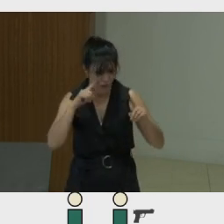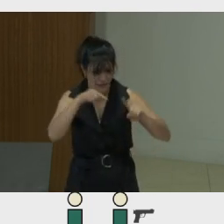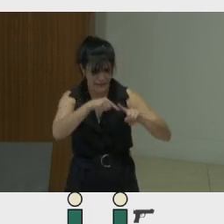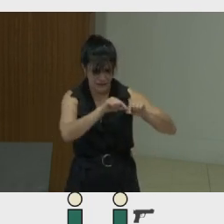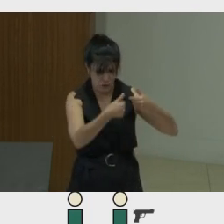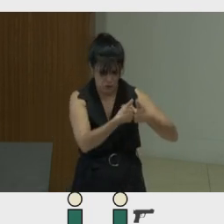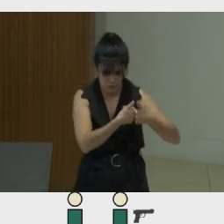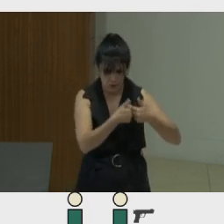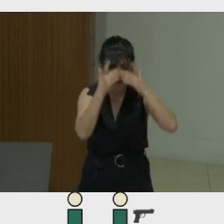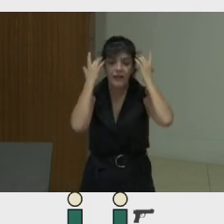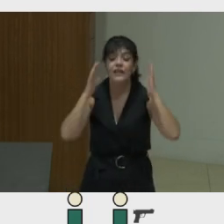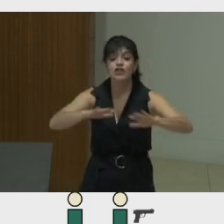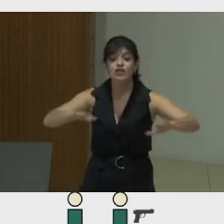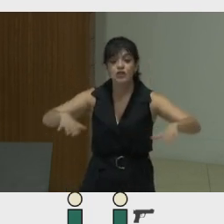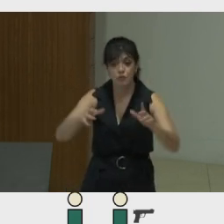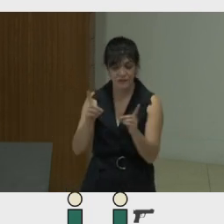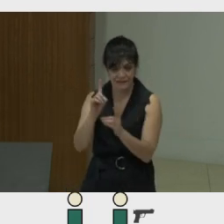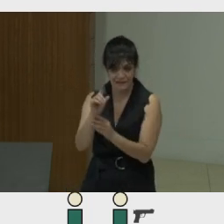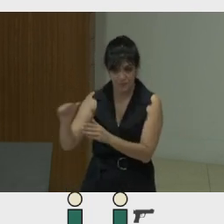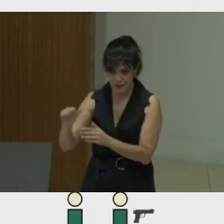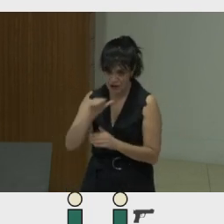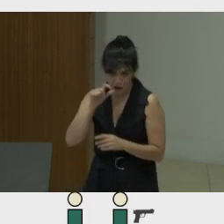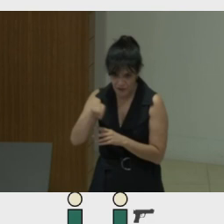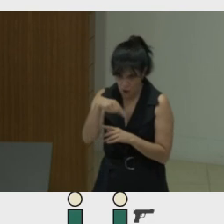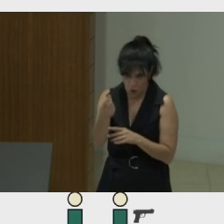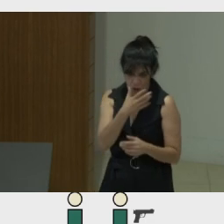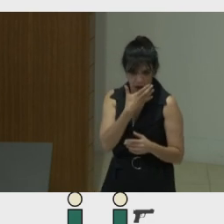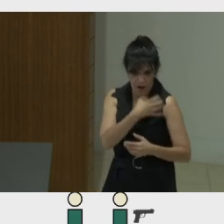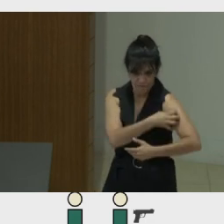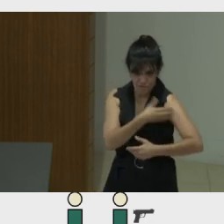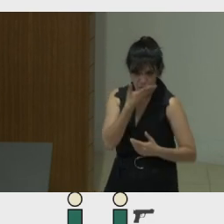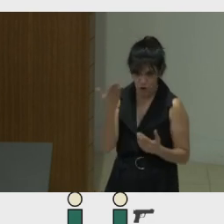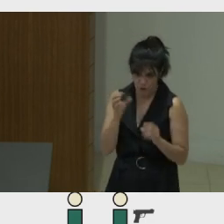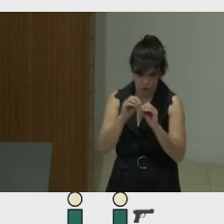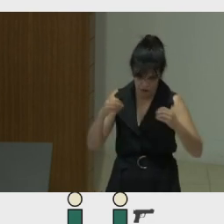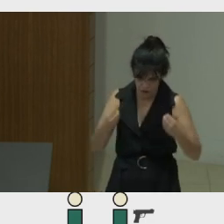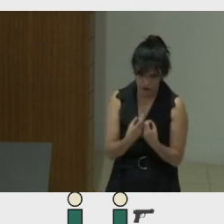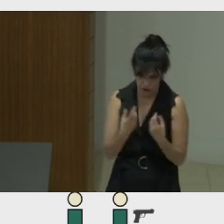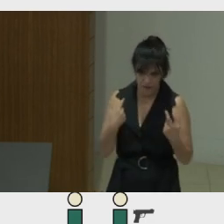We know that children with disabilities are not the only vulnerable group that an organisation might potentially be working with.